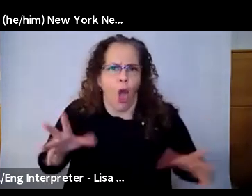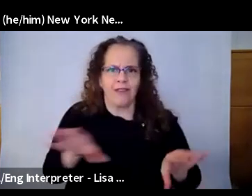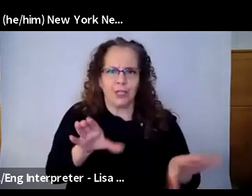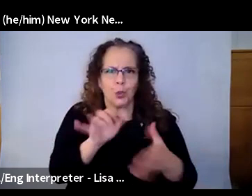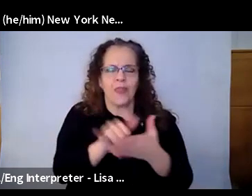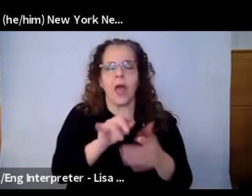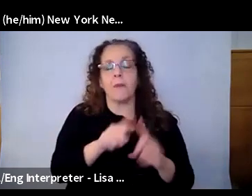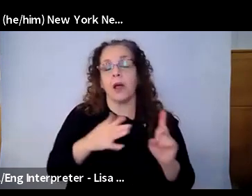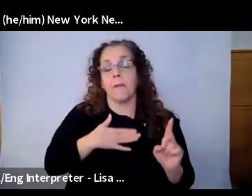couple of thoughts that came to mind.